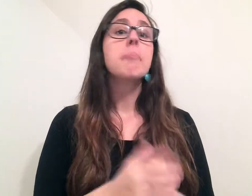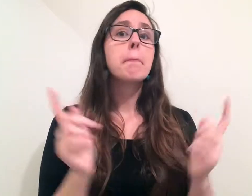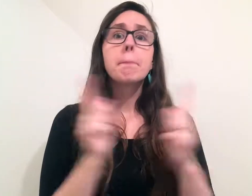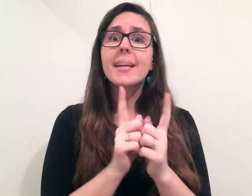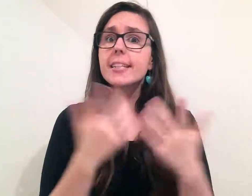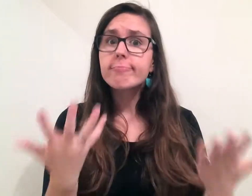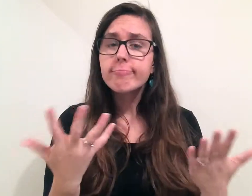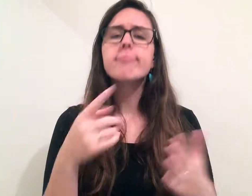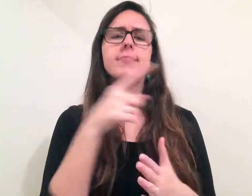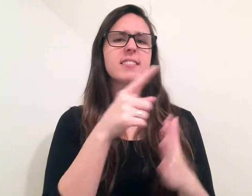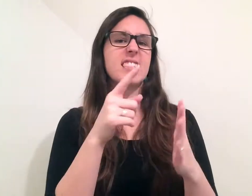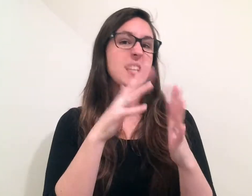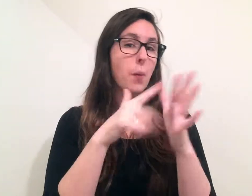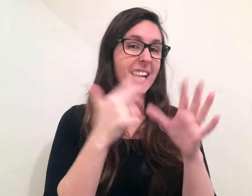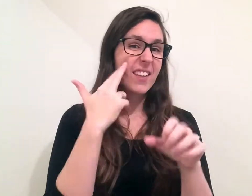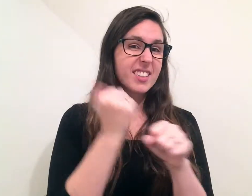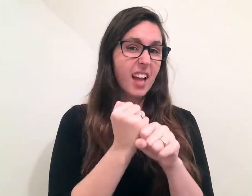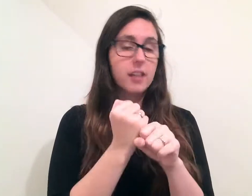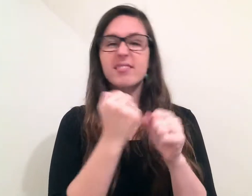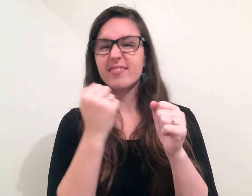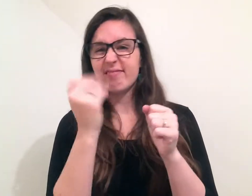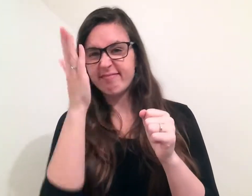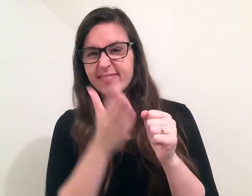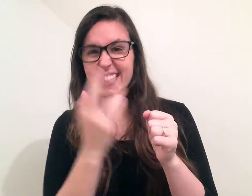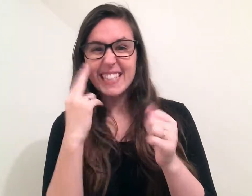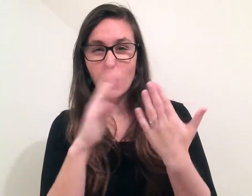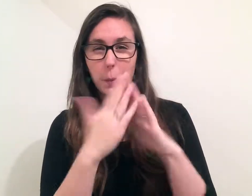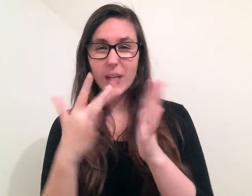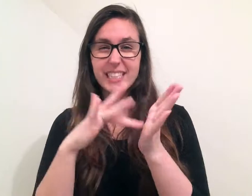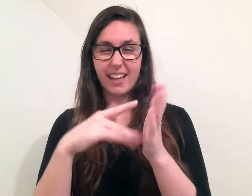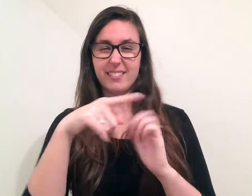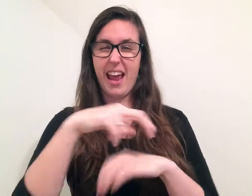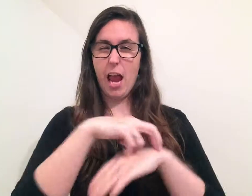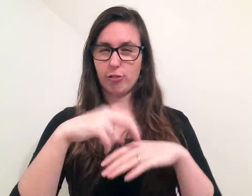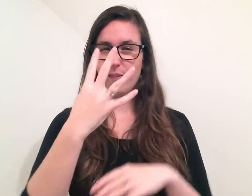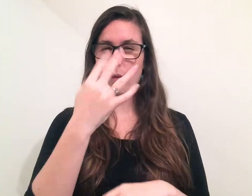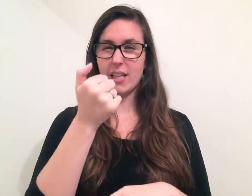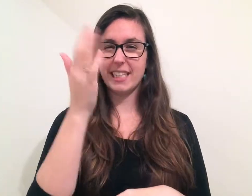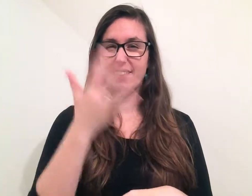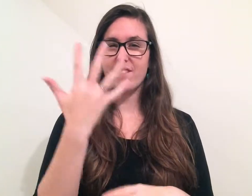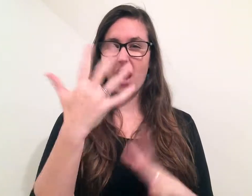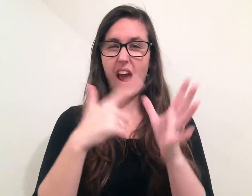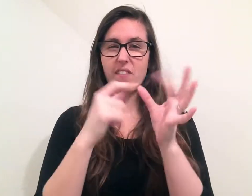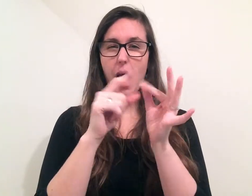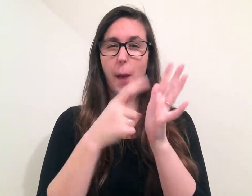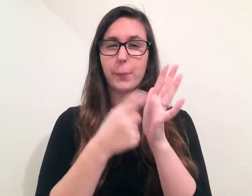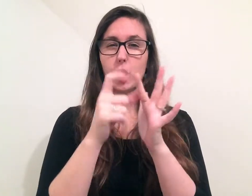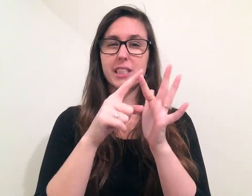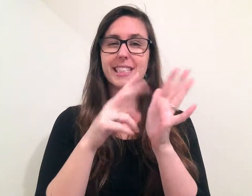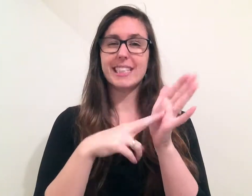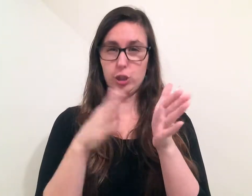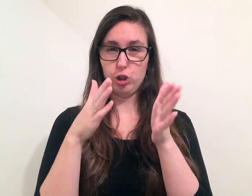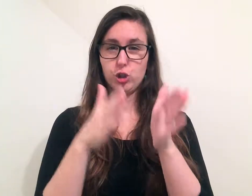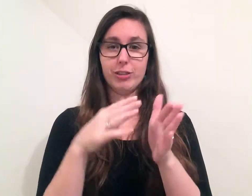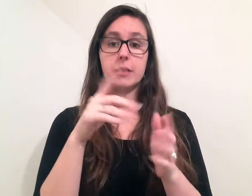Meet at WA Deaf Society/Deaf Community Centre at 46/5 Aberdeen St, East Perth.